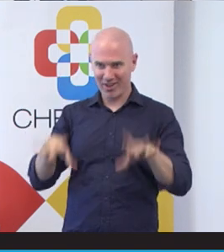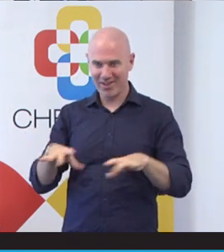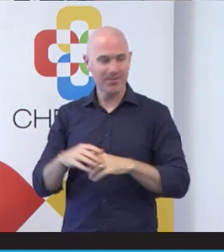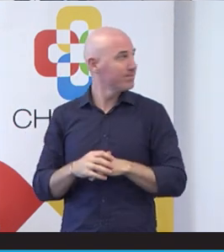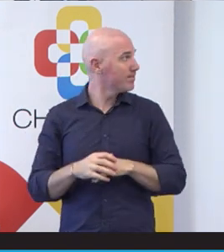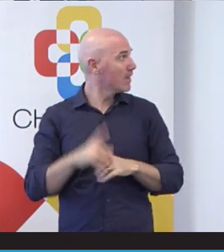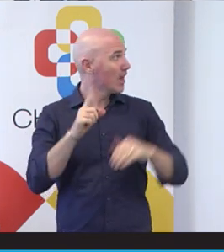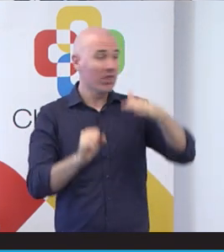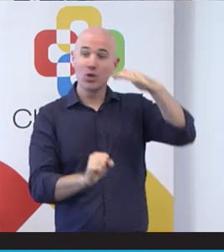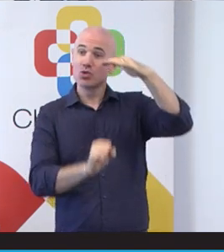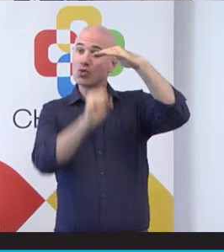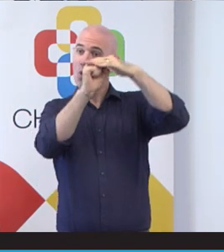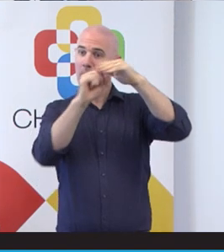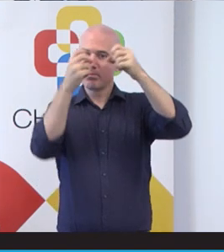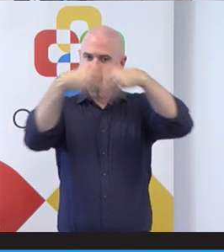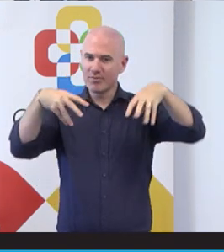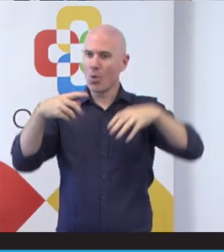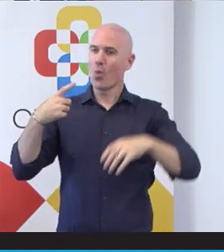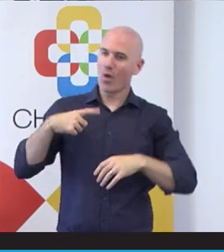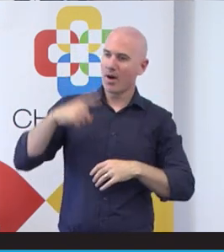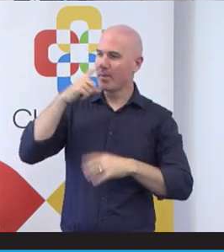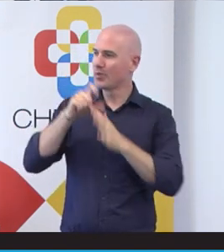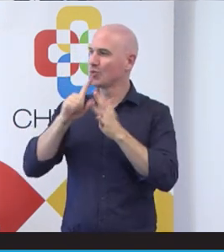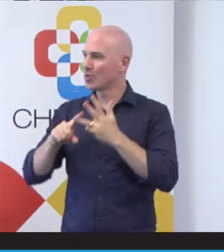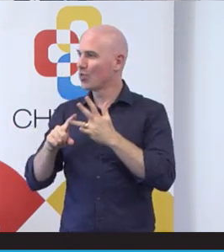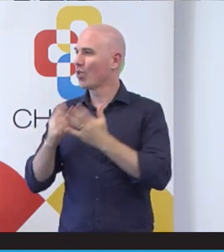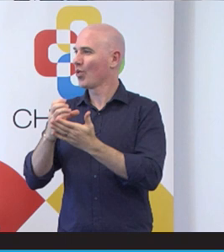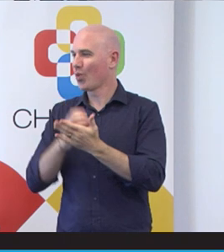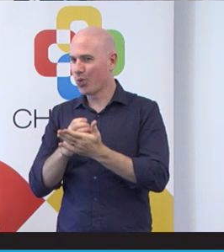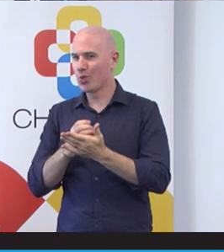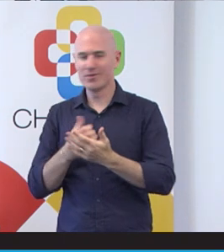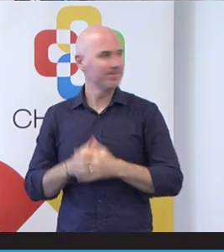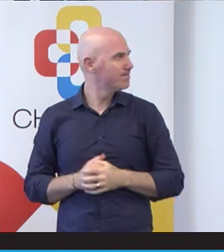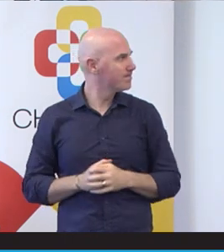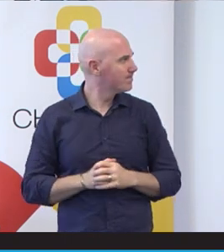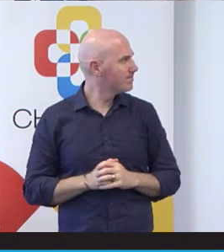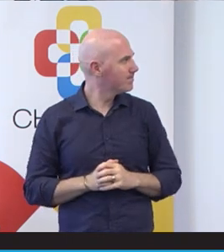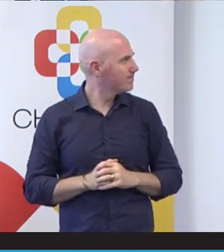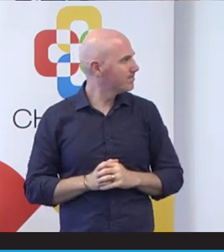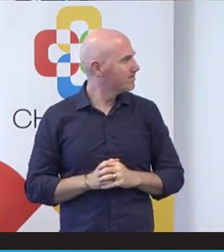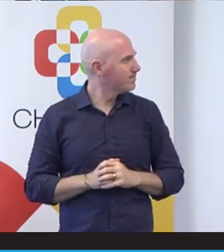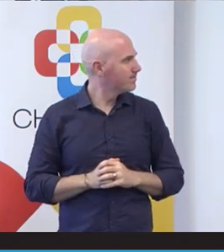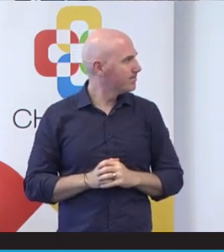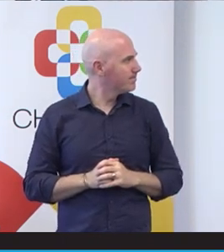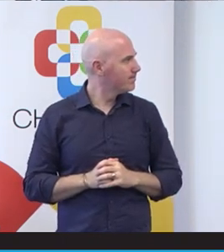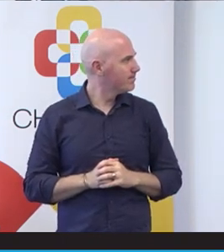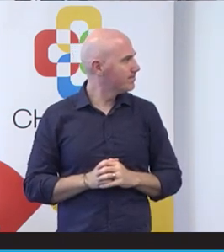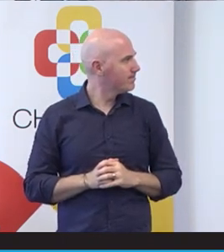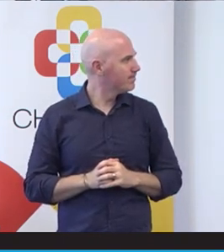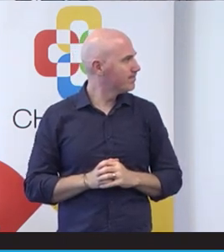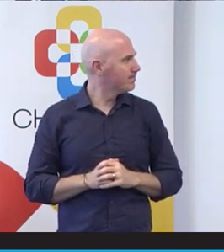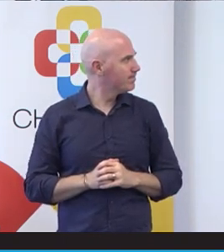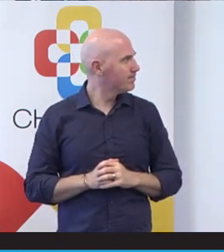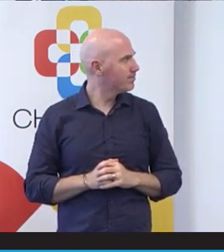did the course. Now these are the things that people learned that they reported,